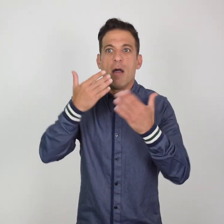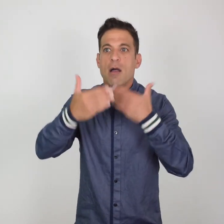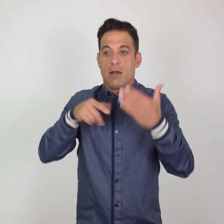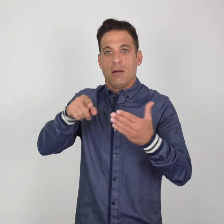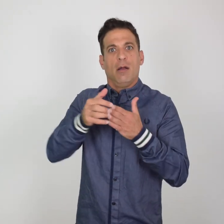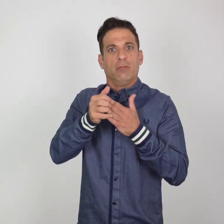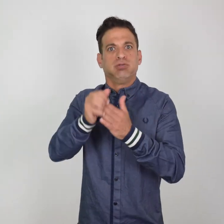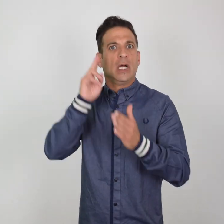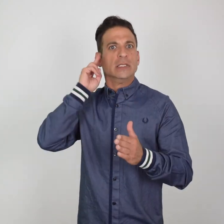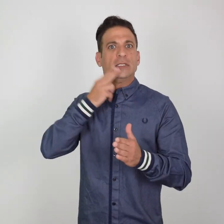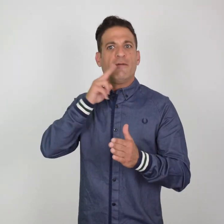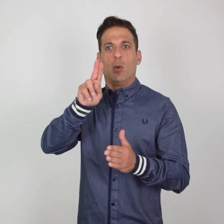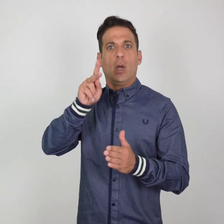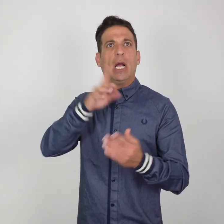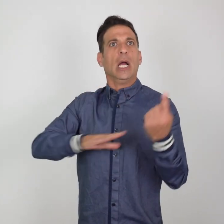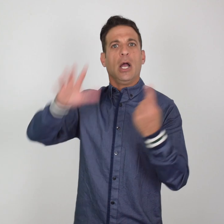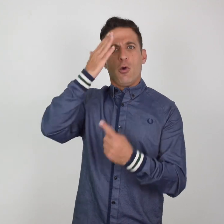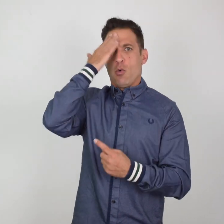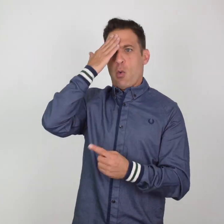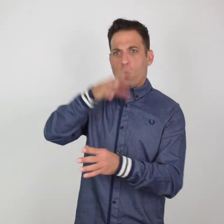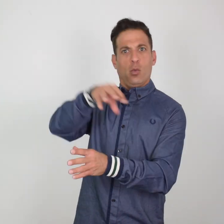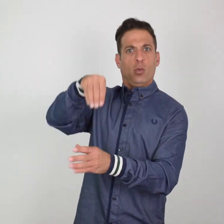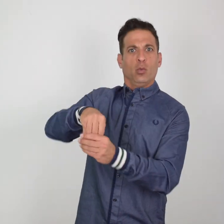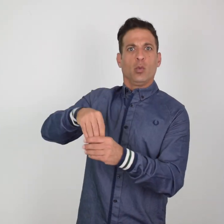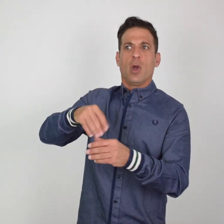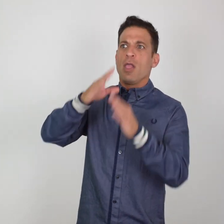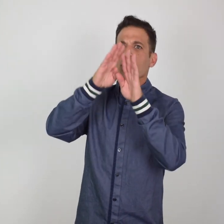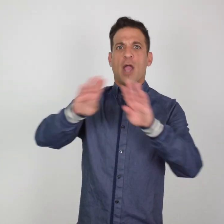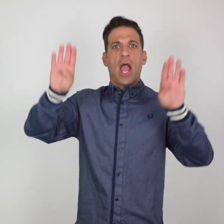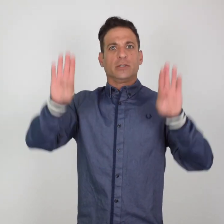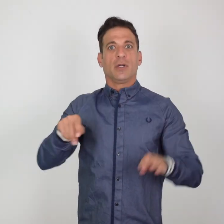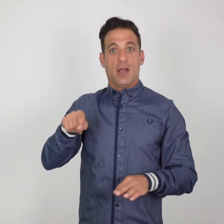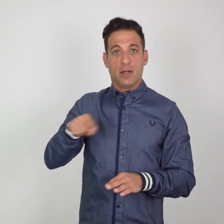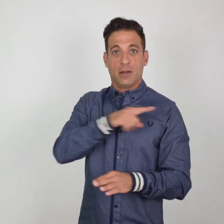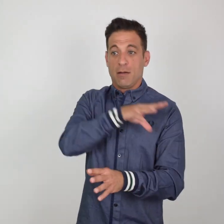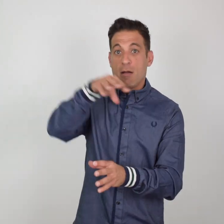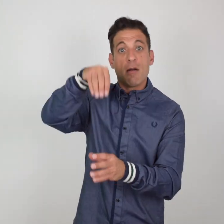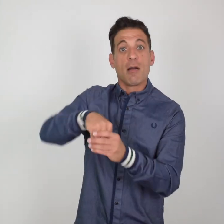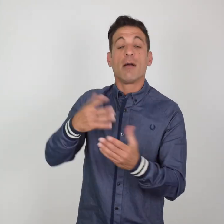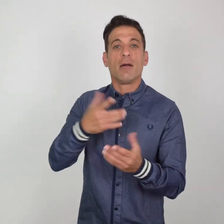a Deaf-led theater company in the UK. Boyle said he fell